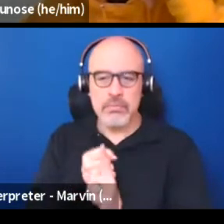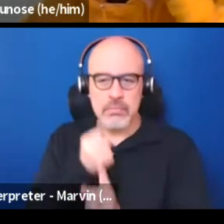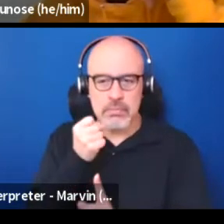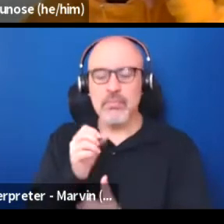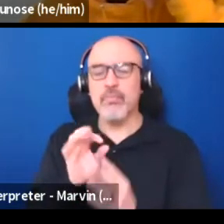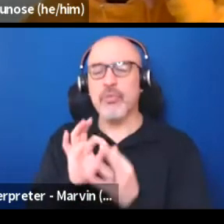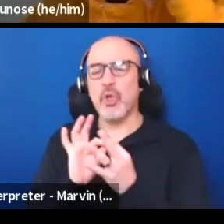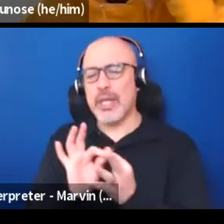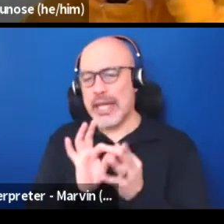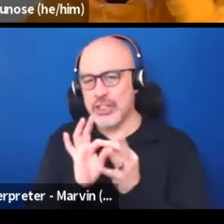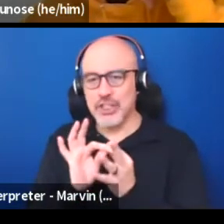And yeah.